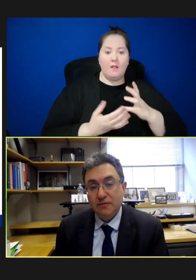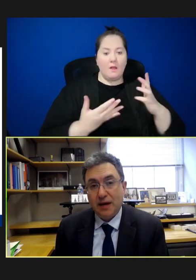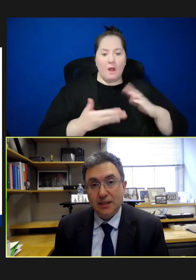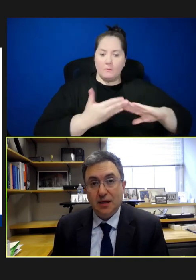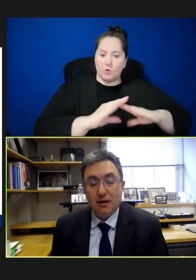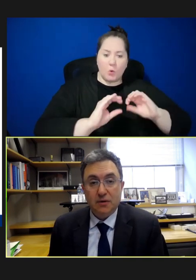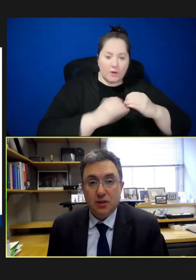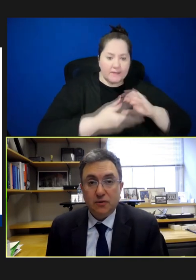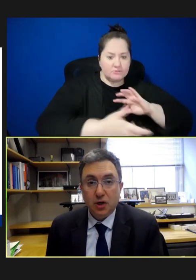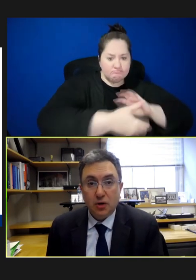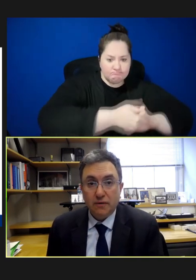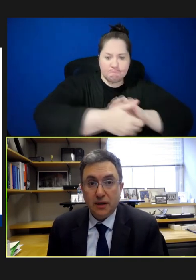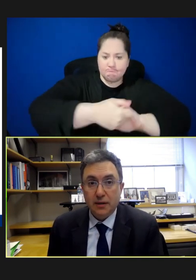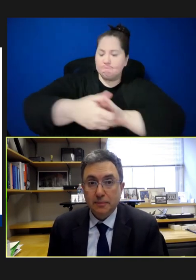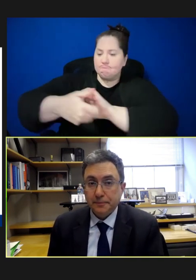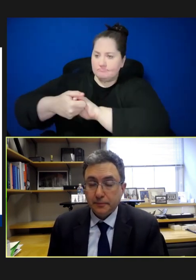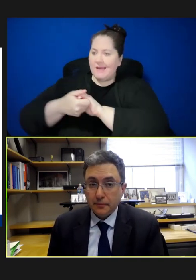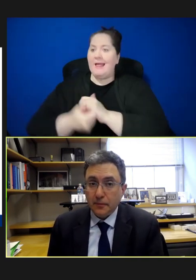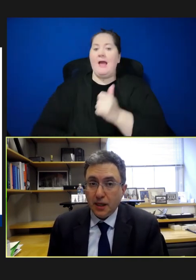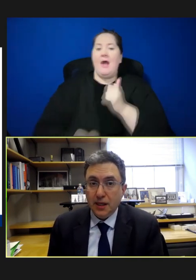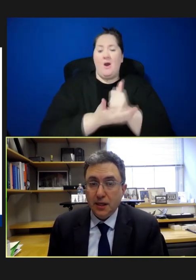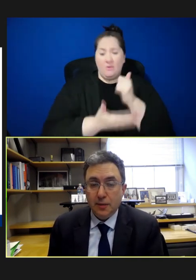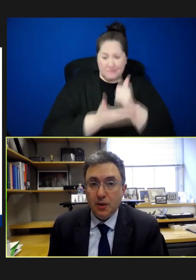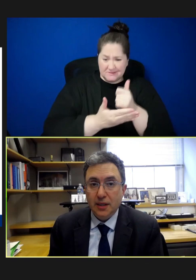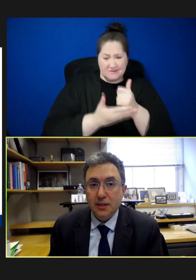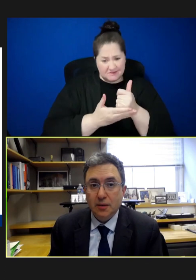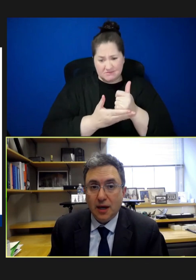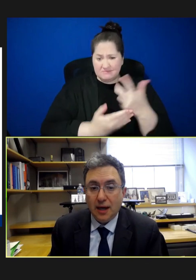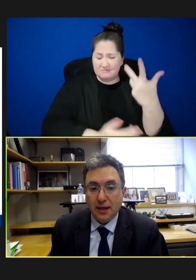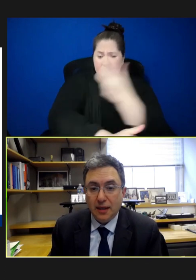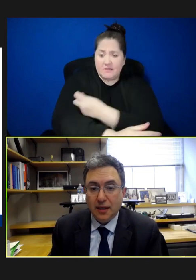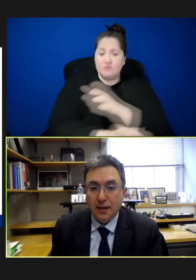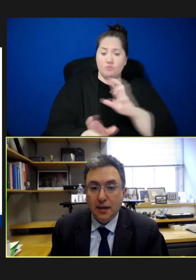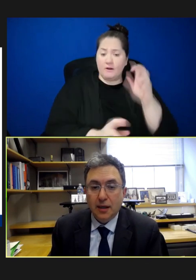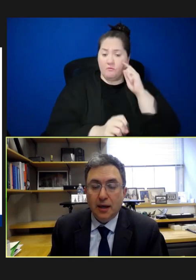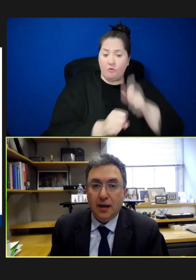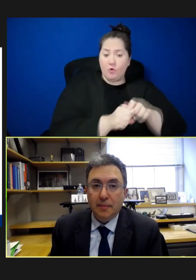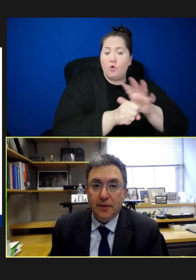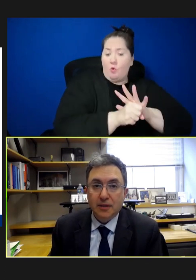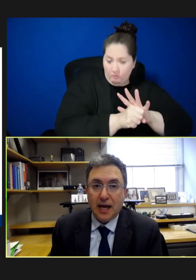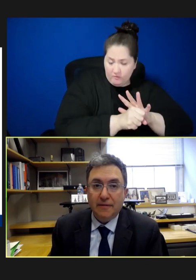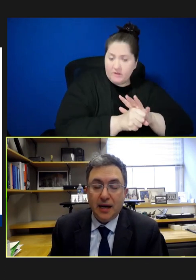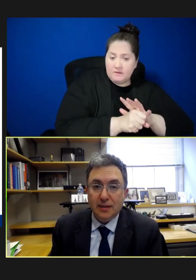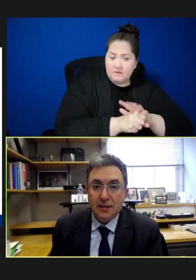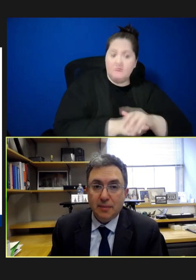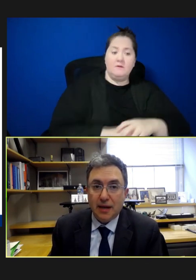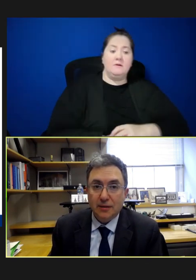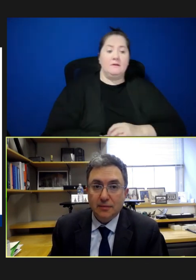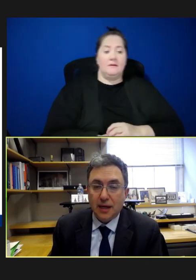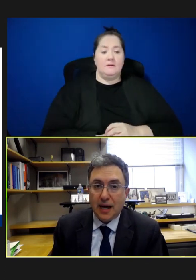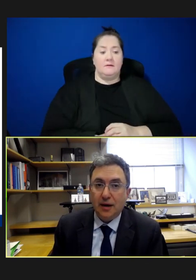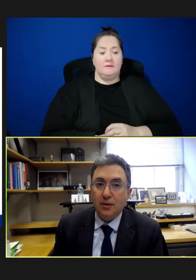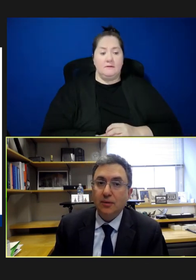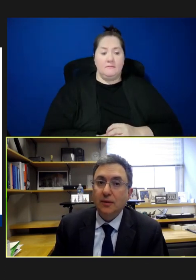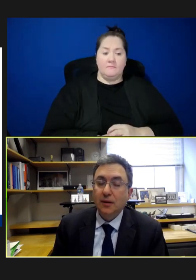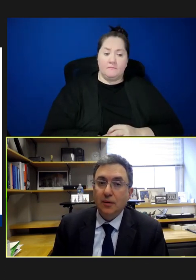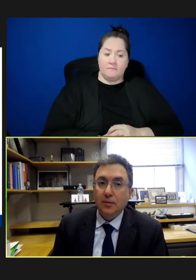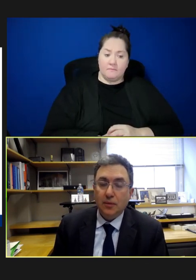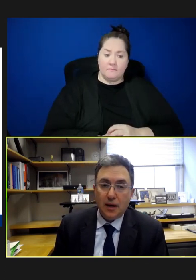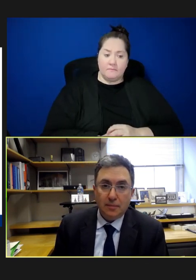vaccine coverage for COVID in the communities that were highlighted. There's evidence about how